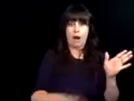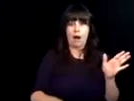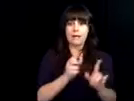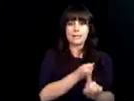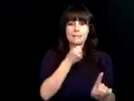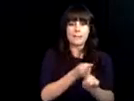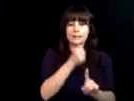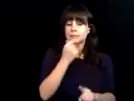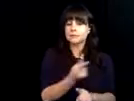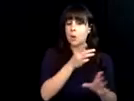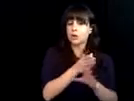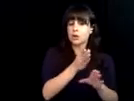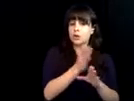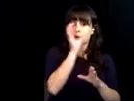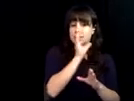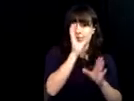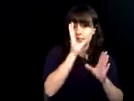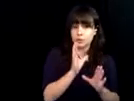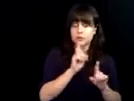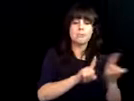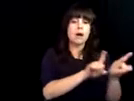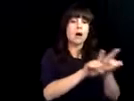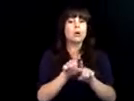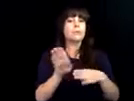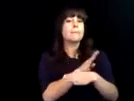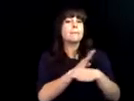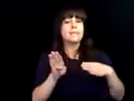unit was put into place.